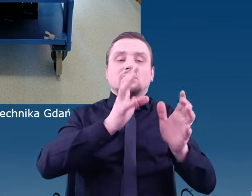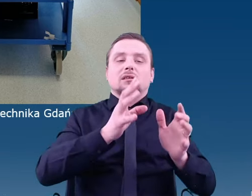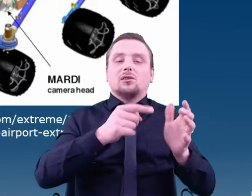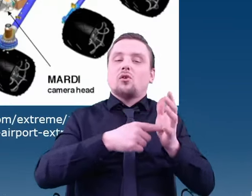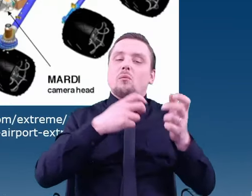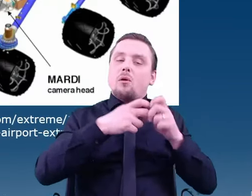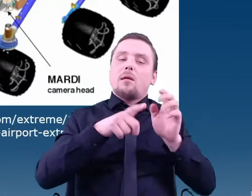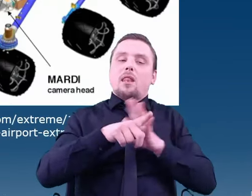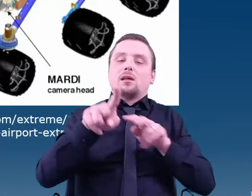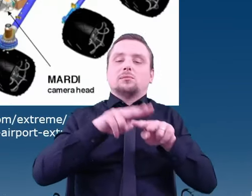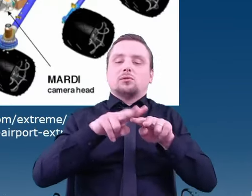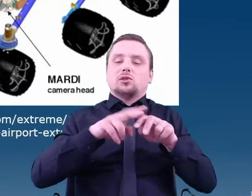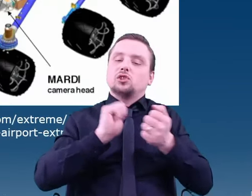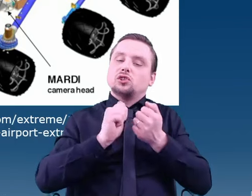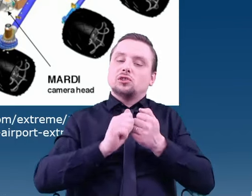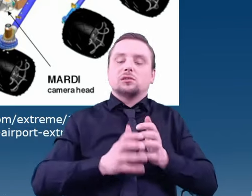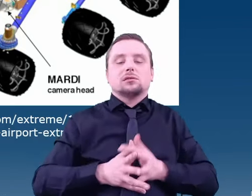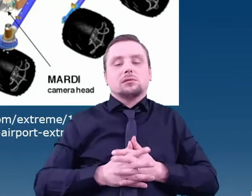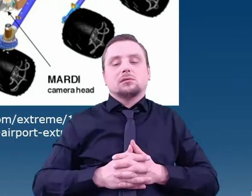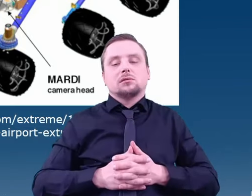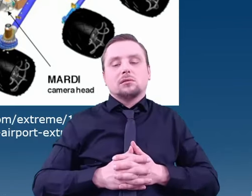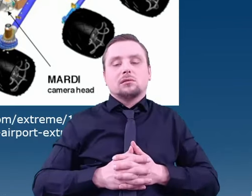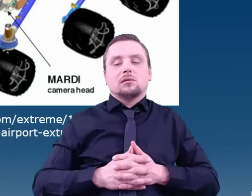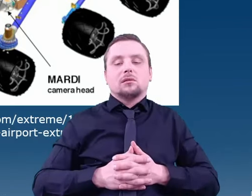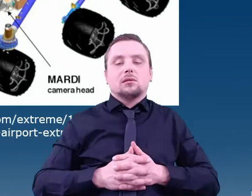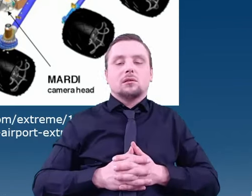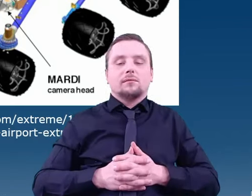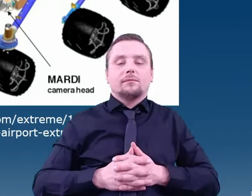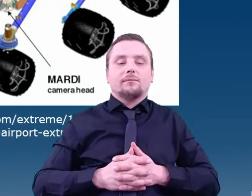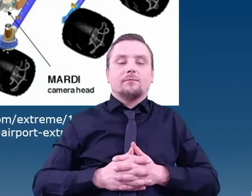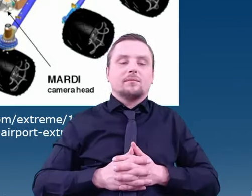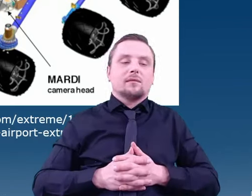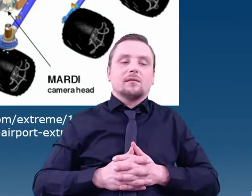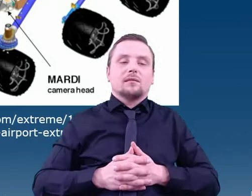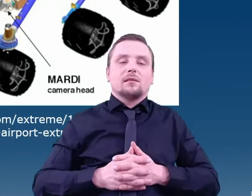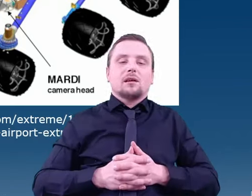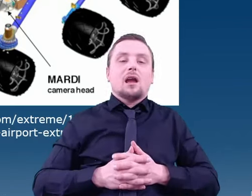Naturally, we have completely different conditions when we send something into space.